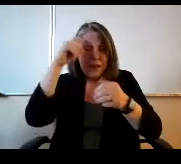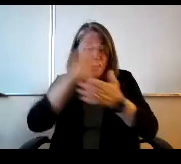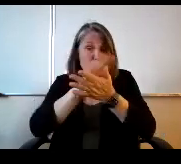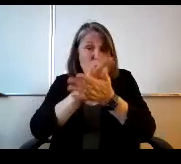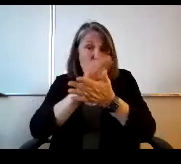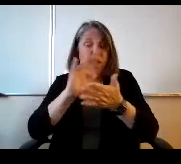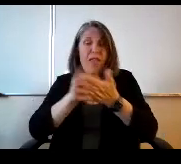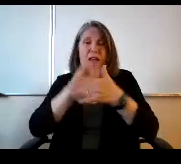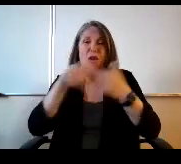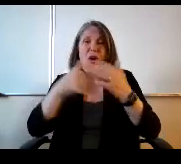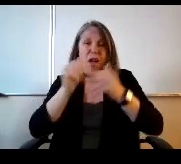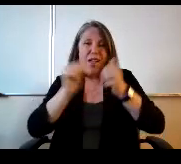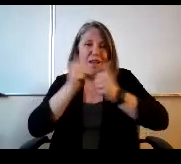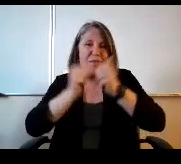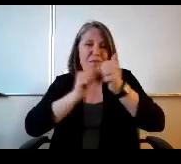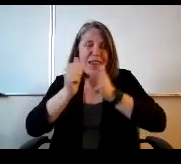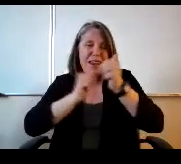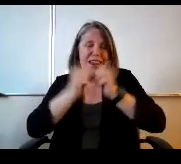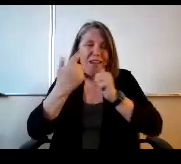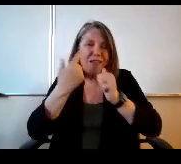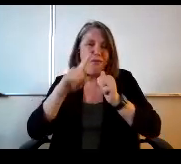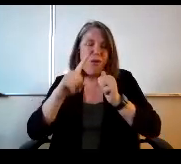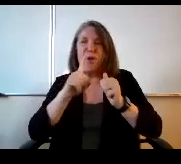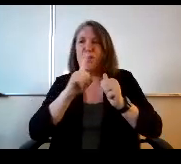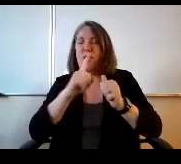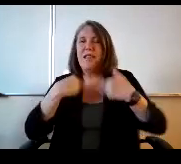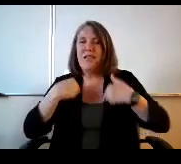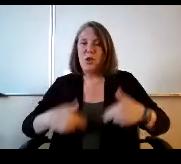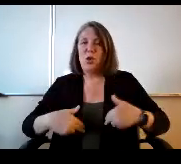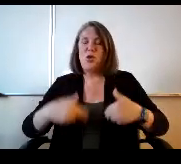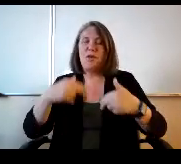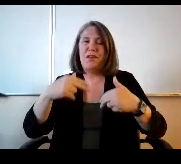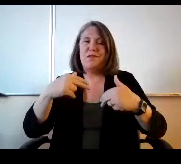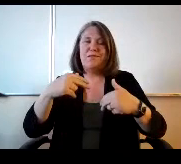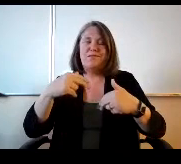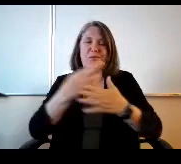that are all competing for, especially the human resource. That's involved with teachers.